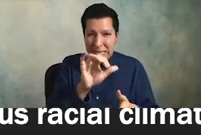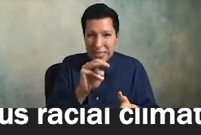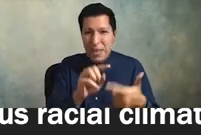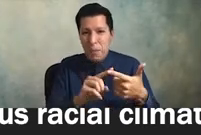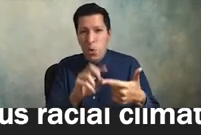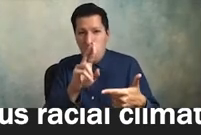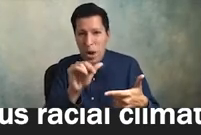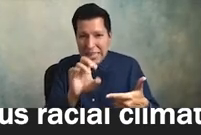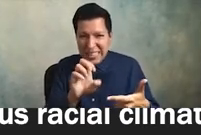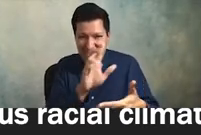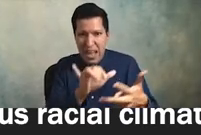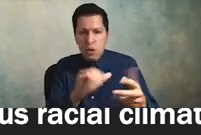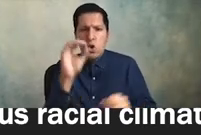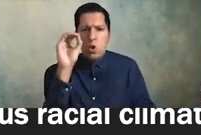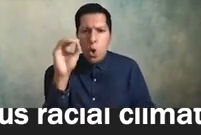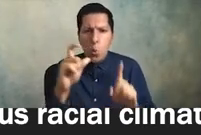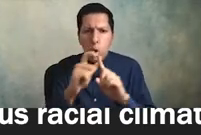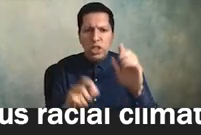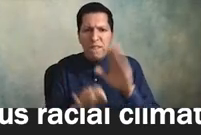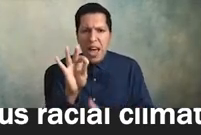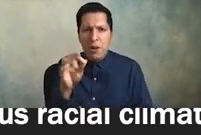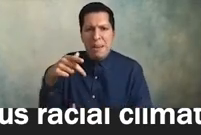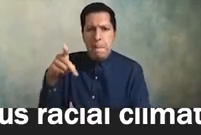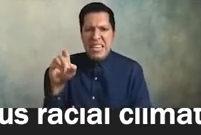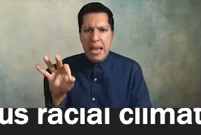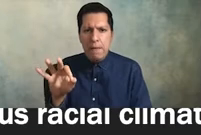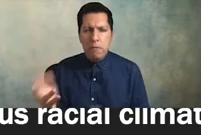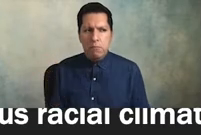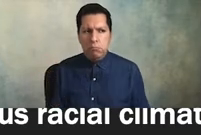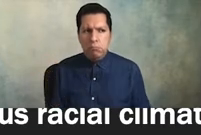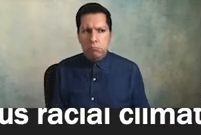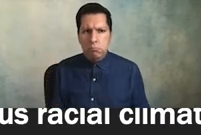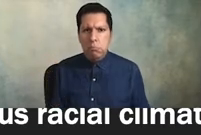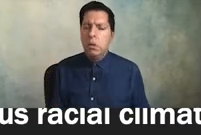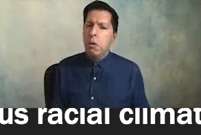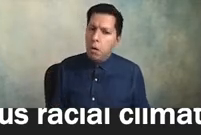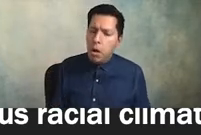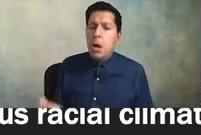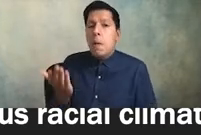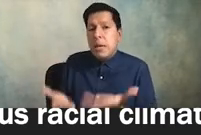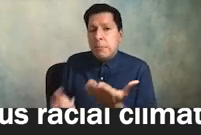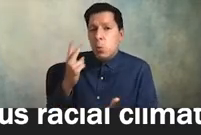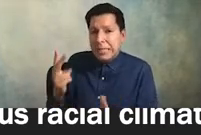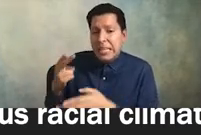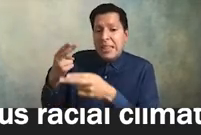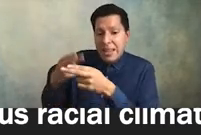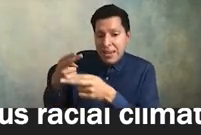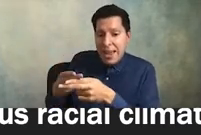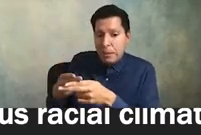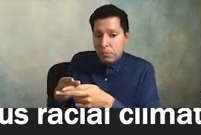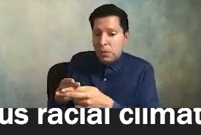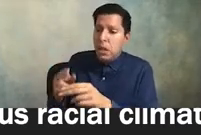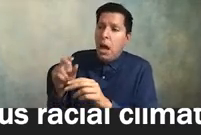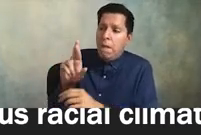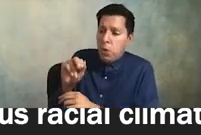now where we do see the actual names of the racial groups show up in the equity report or the equity